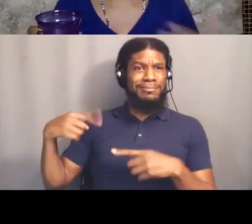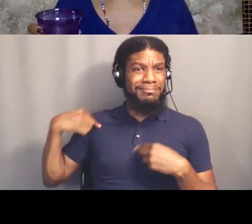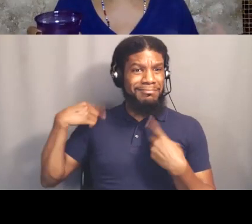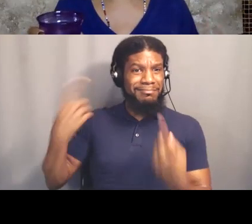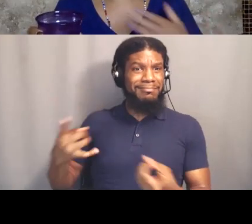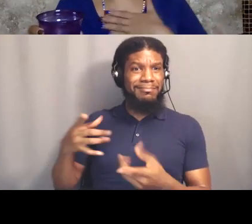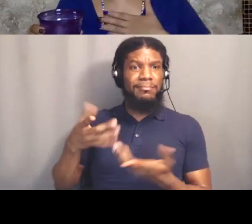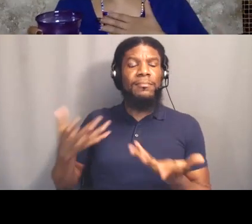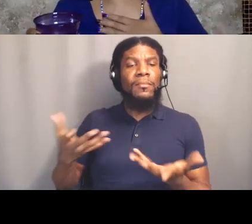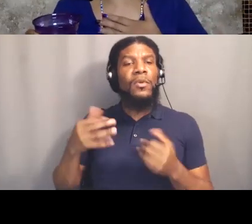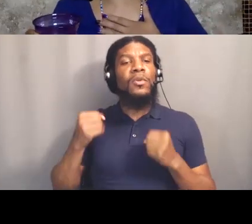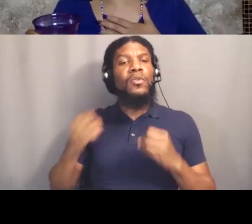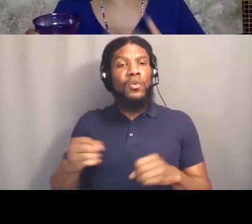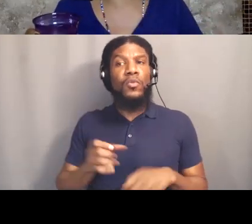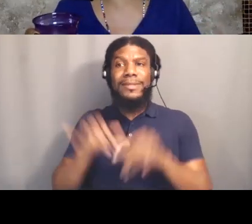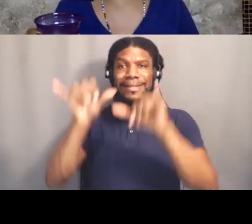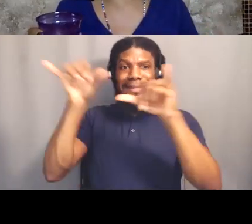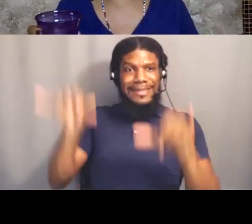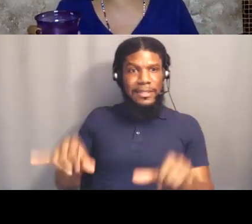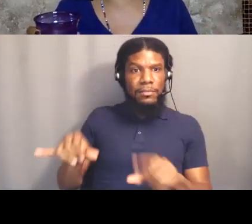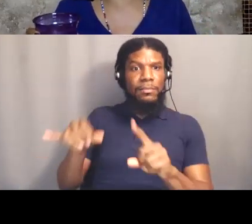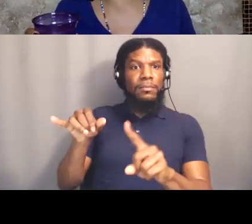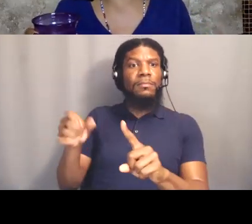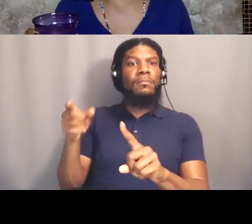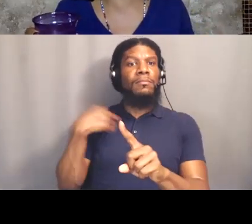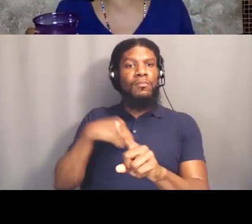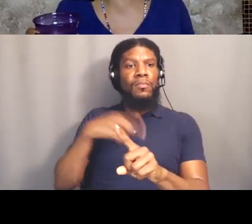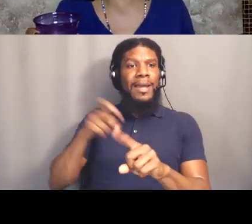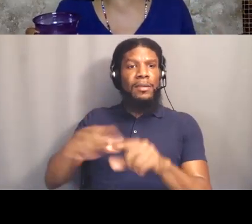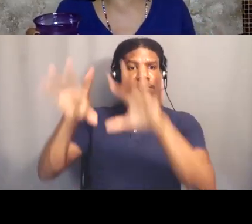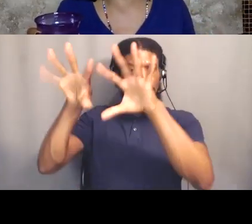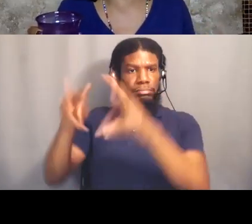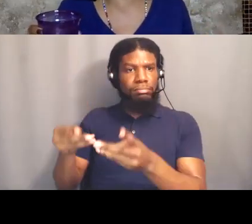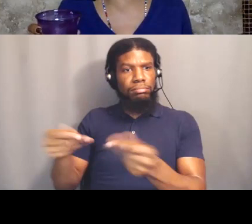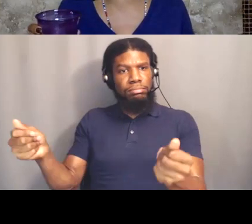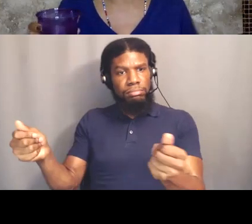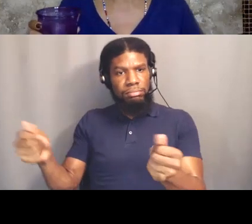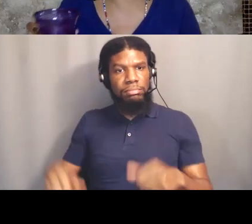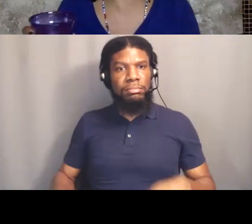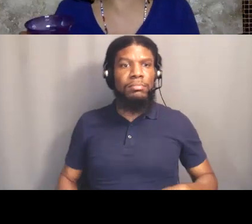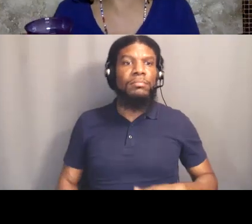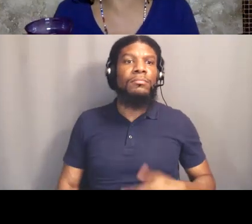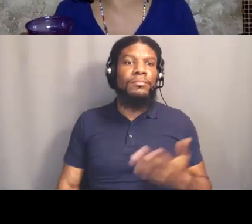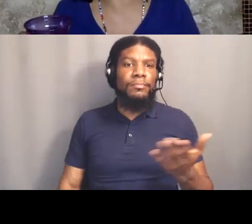We affirm our contributions to the society, our humanity, and our resilience in the face of deadly oppression,